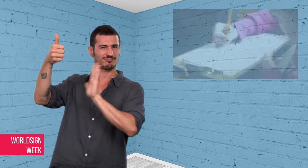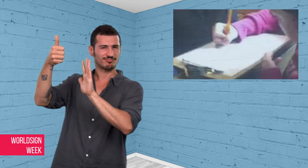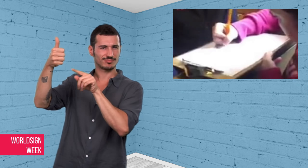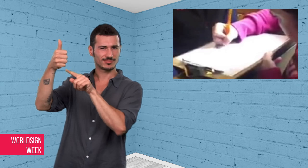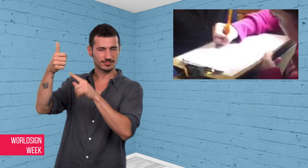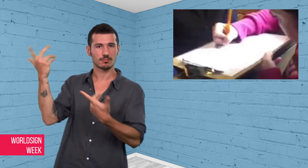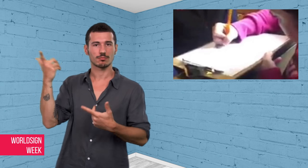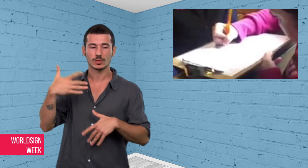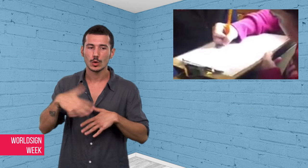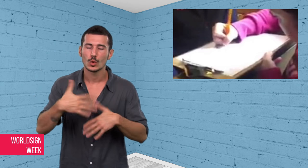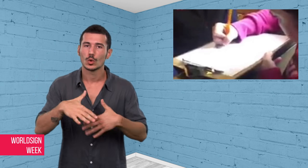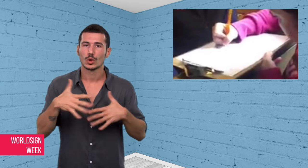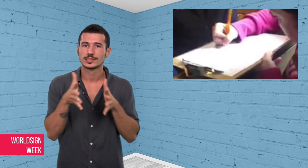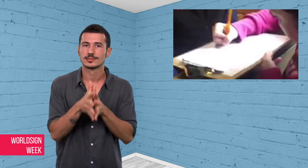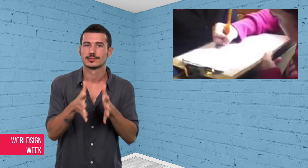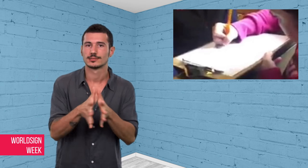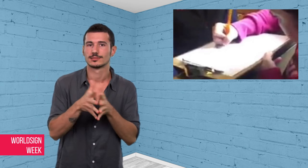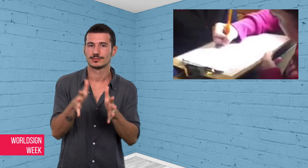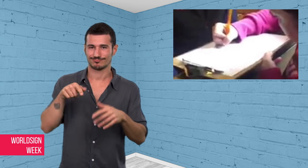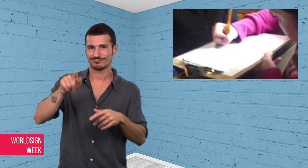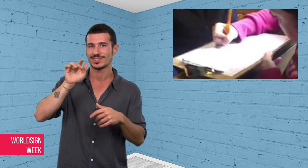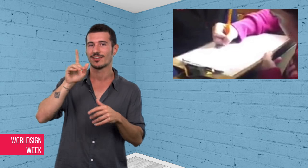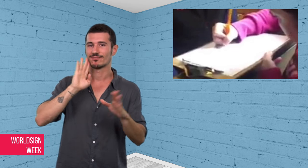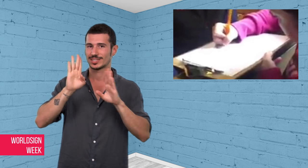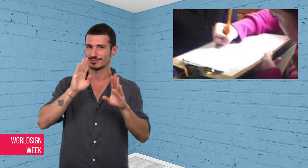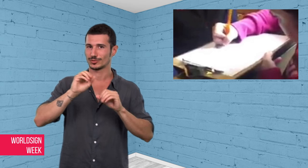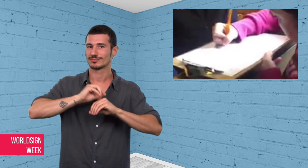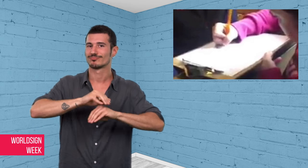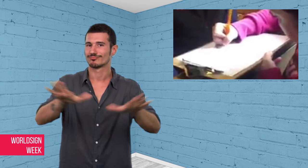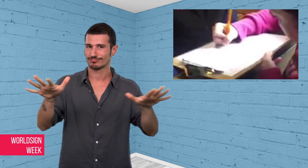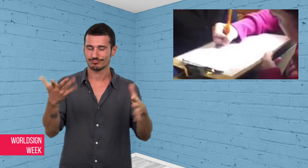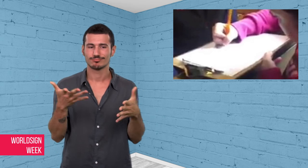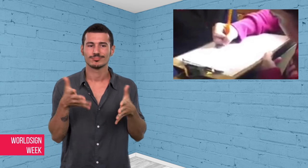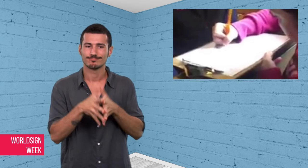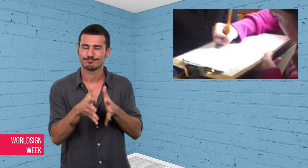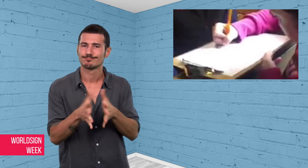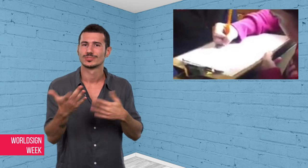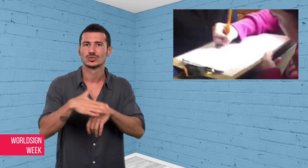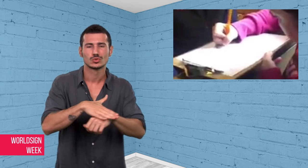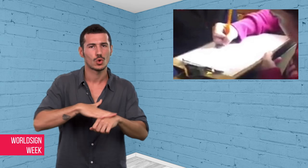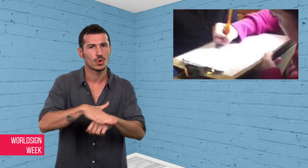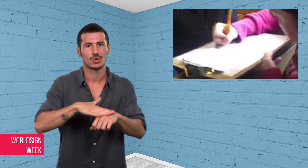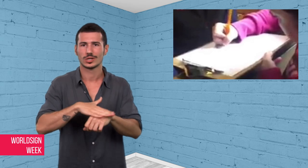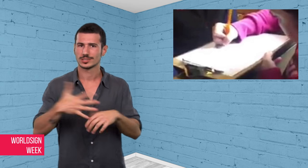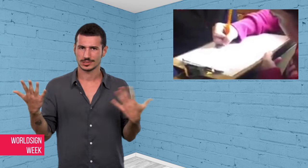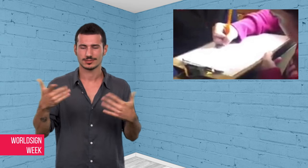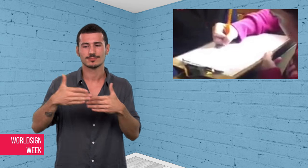Later, the ‘Go Ape’ founders apologized on FaceBook